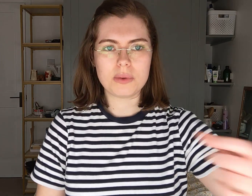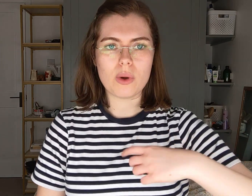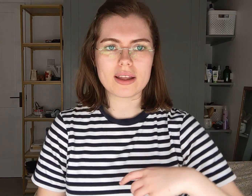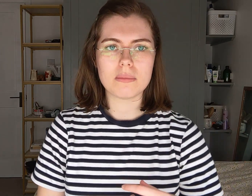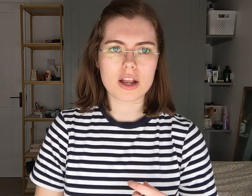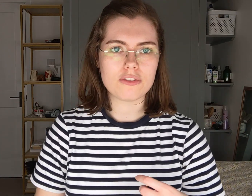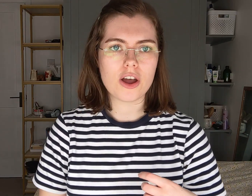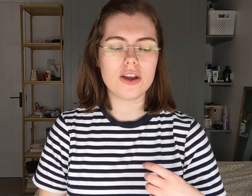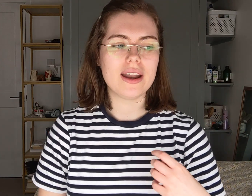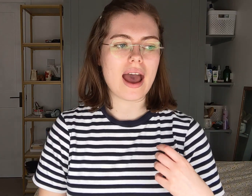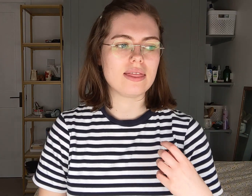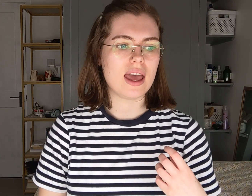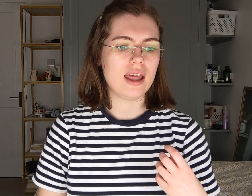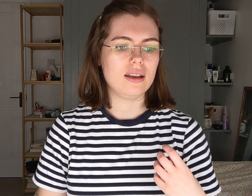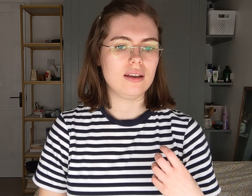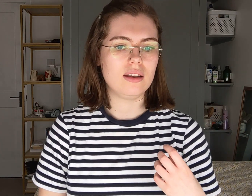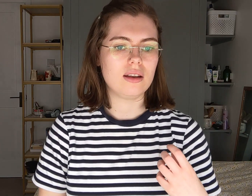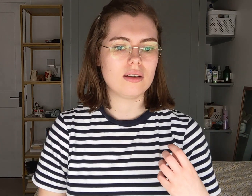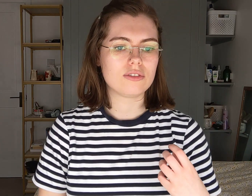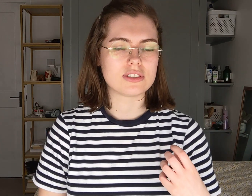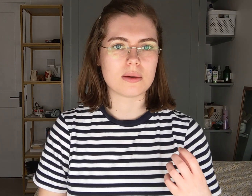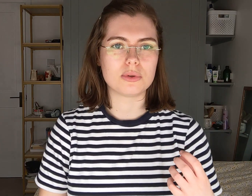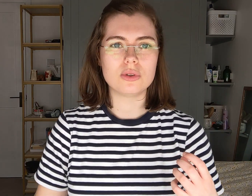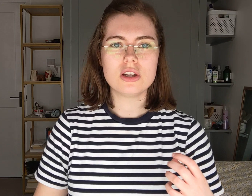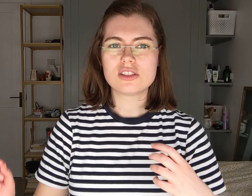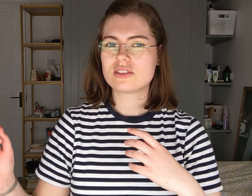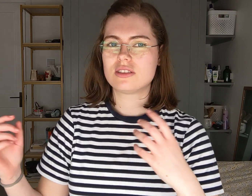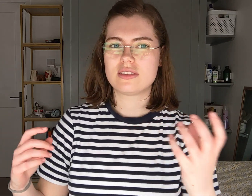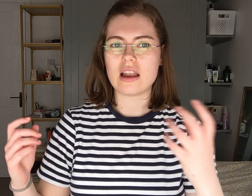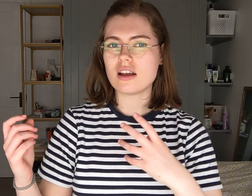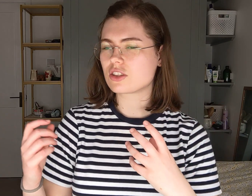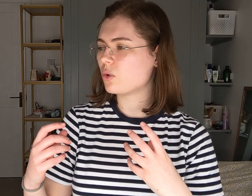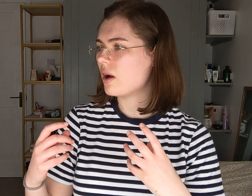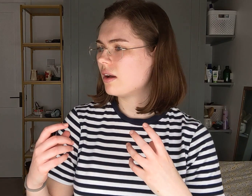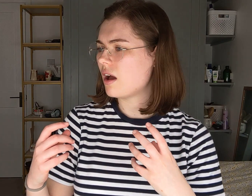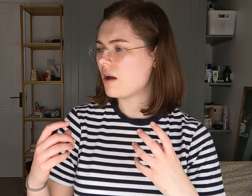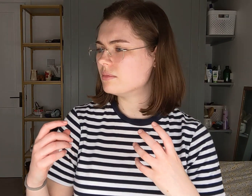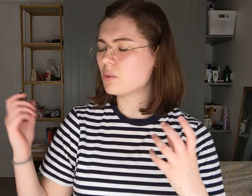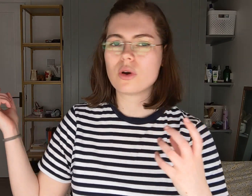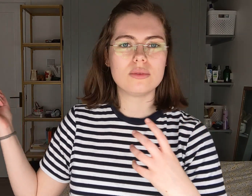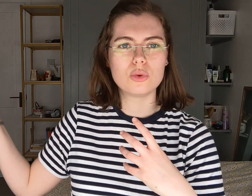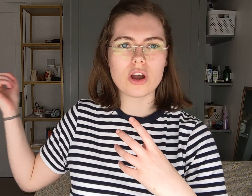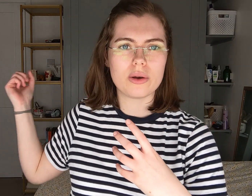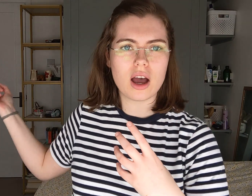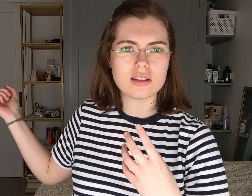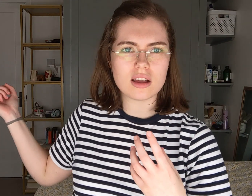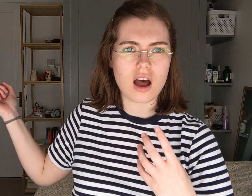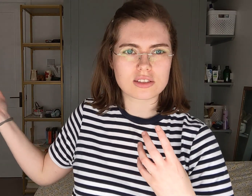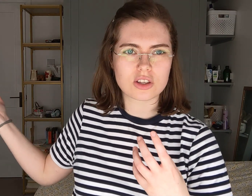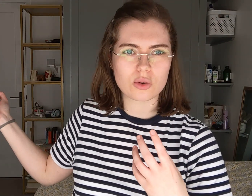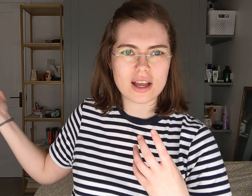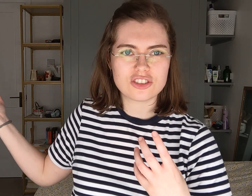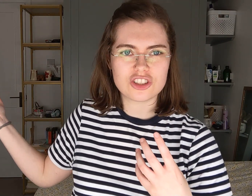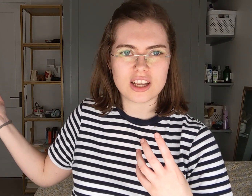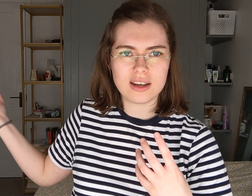will be wearing the microphone and then, for example, they'll ask a question. Someone will go and ask a question